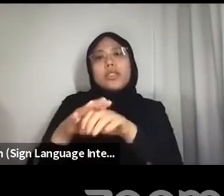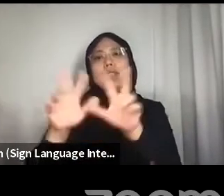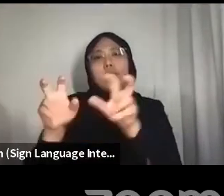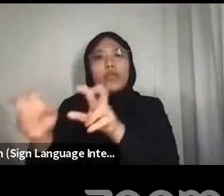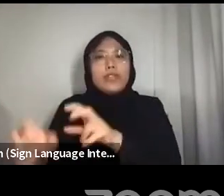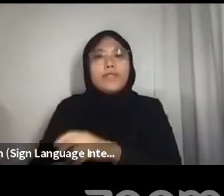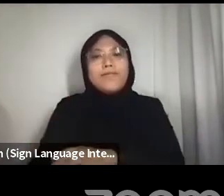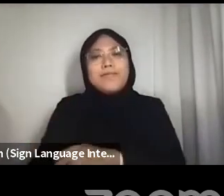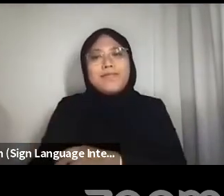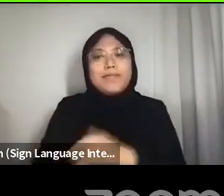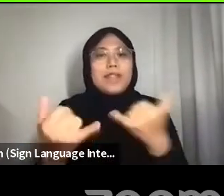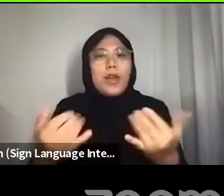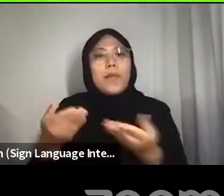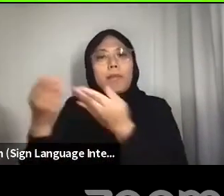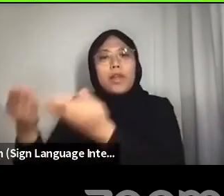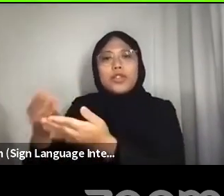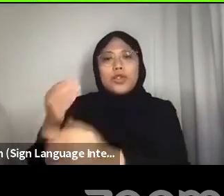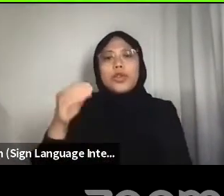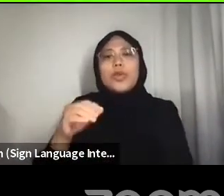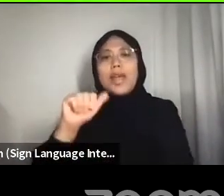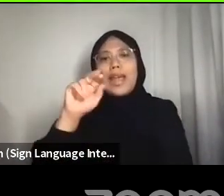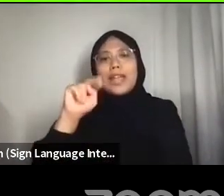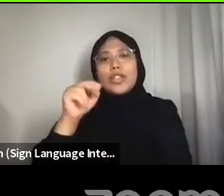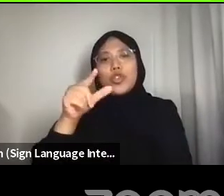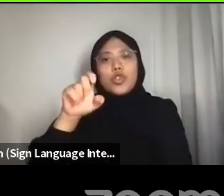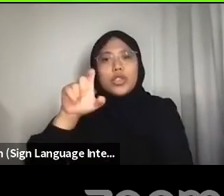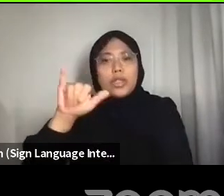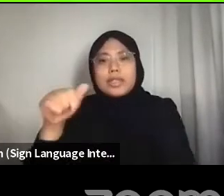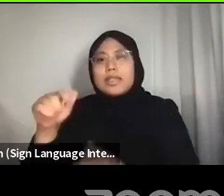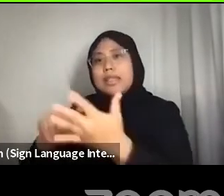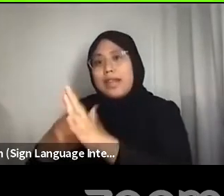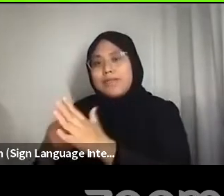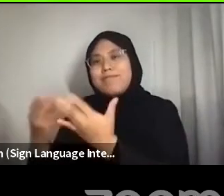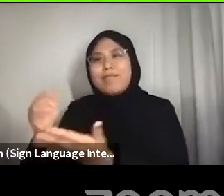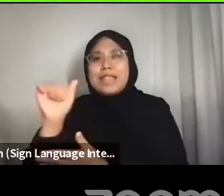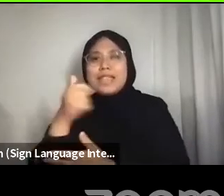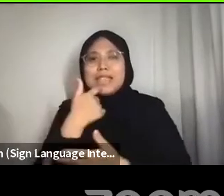Thanks very much Arin, and thank you everyone for joining us this morning.